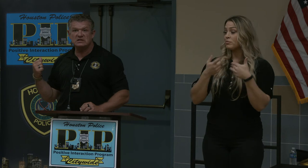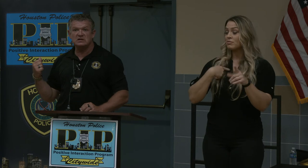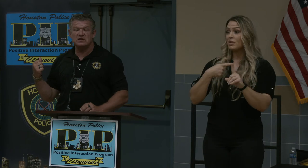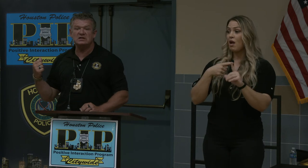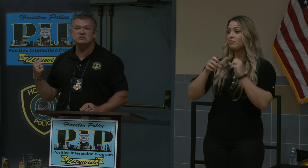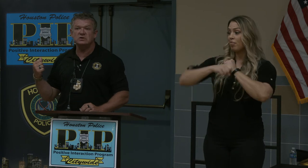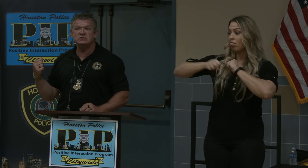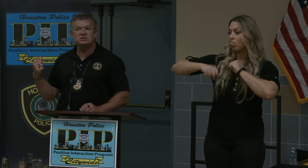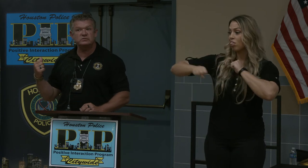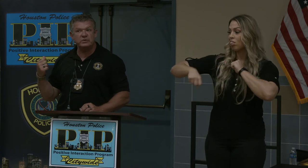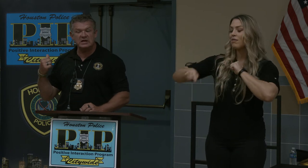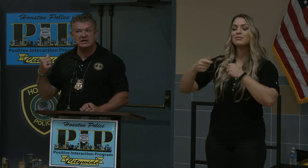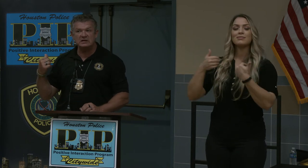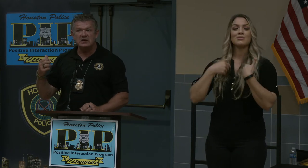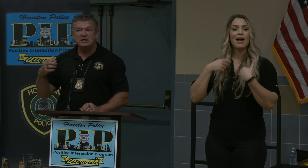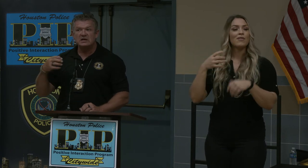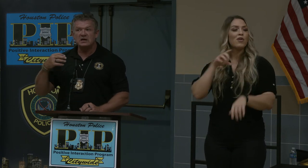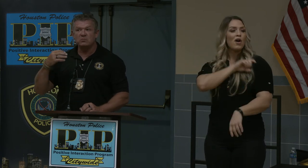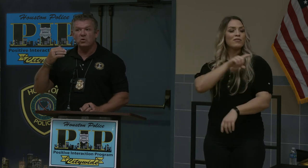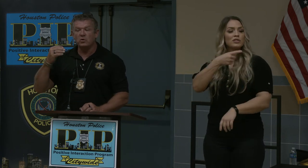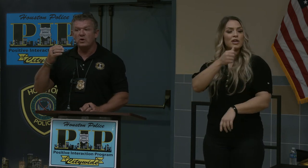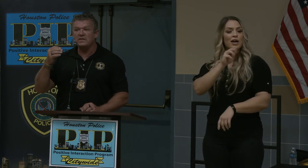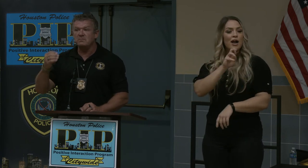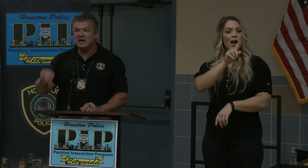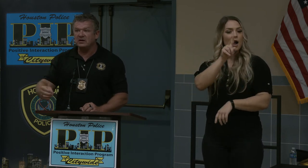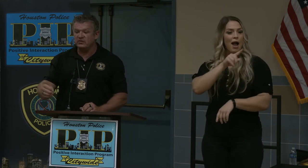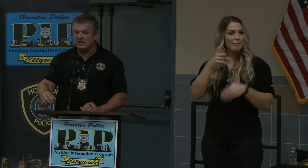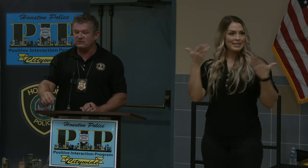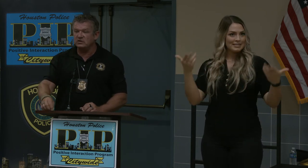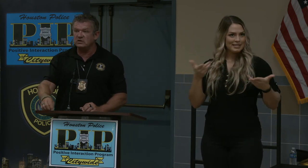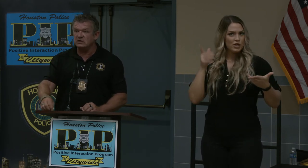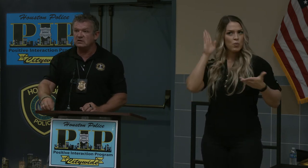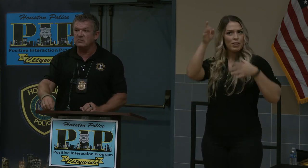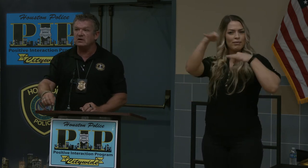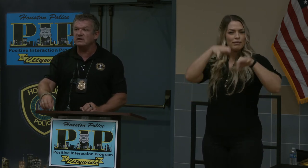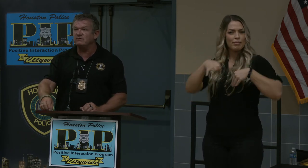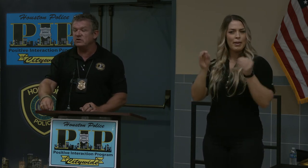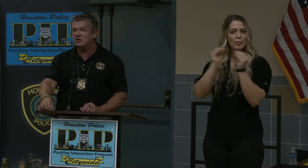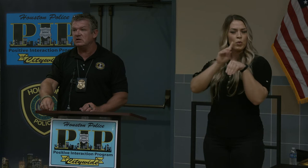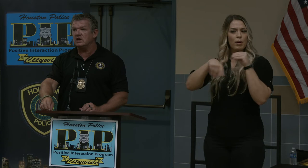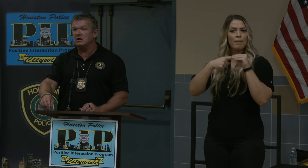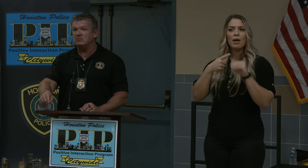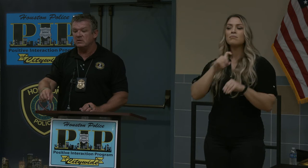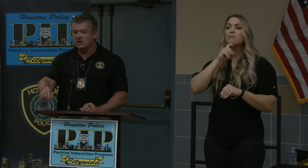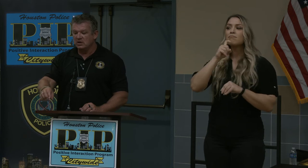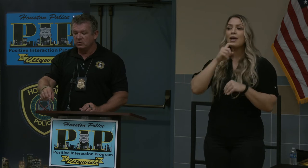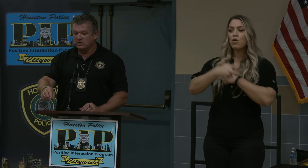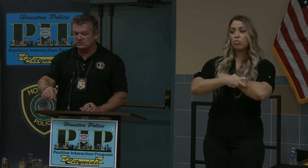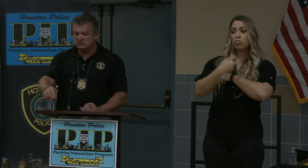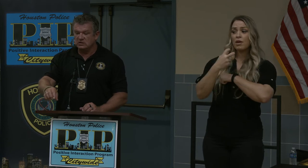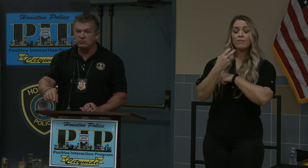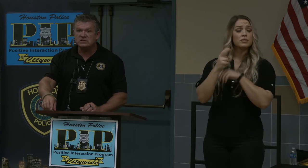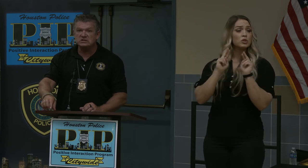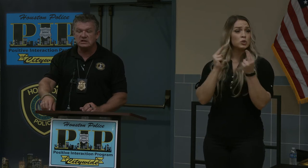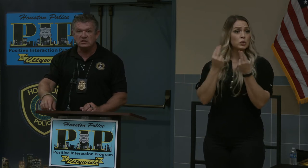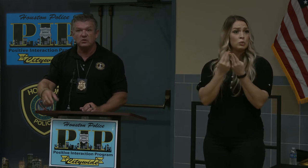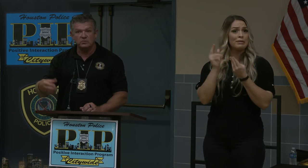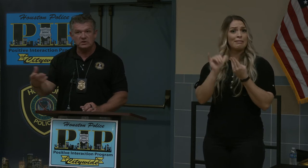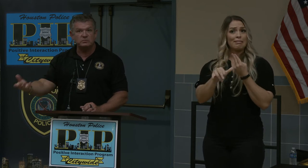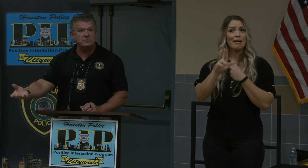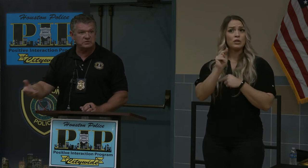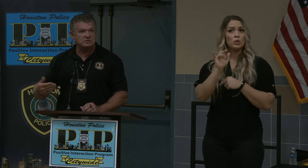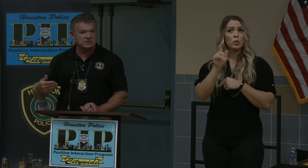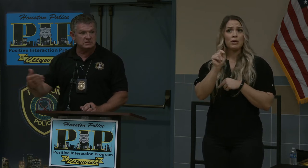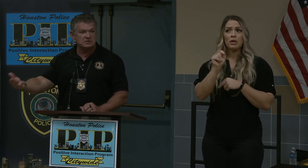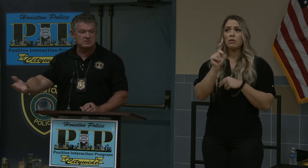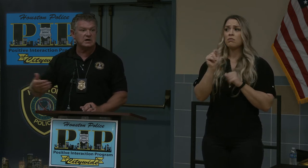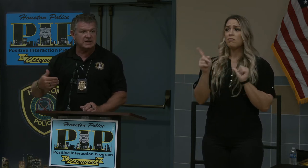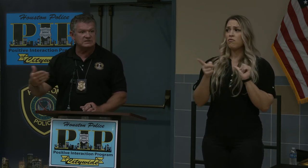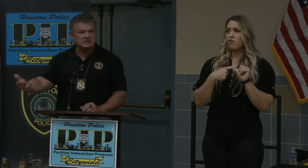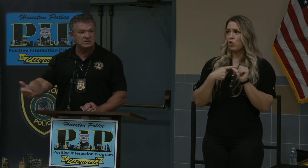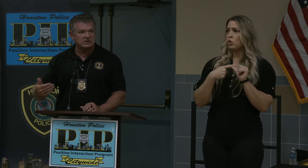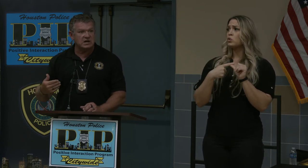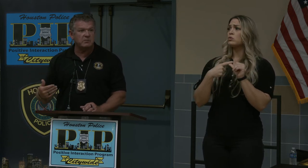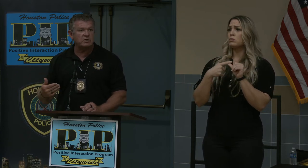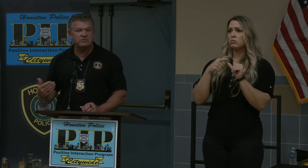here. He'll explain more what the metal theft unit -- originally the people stealing the copper from